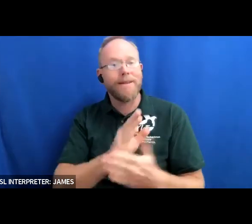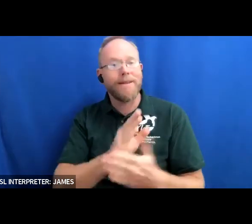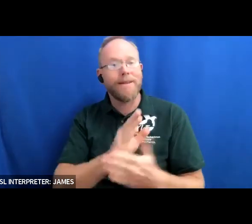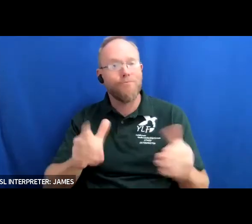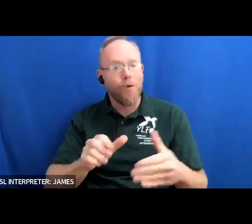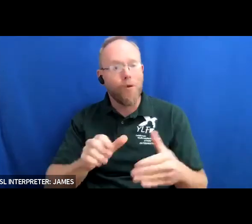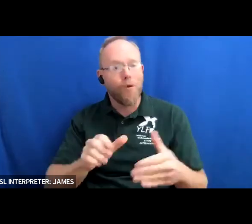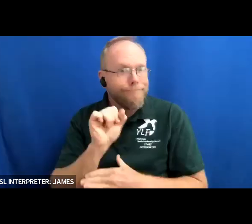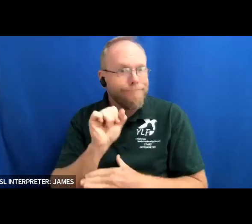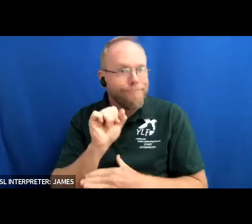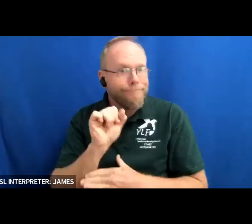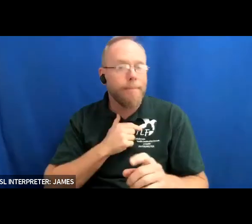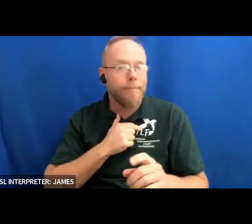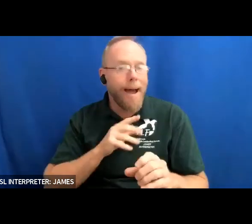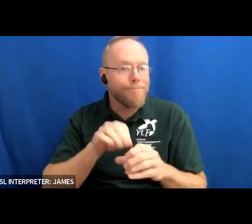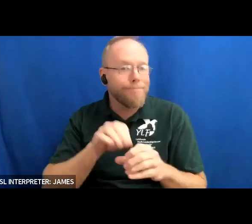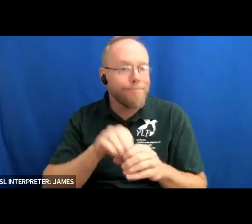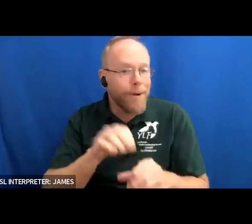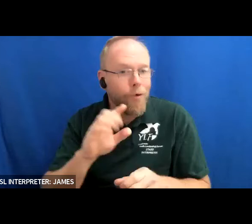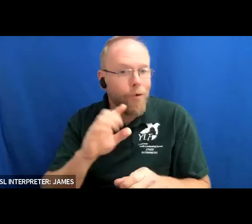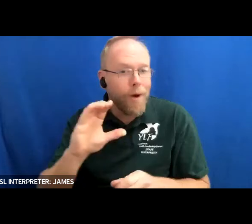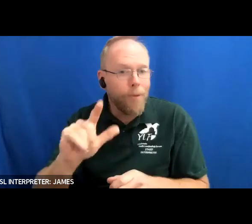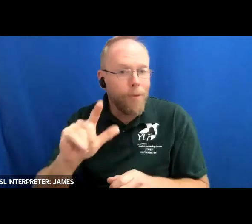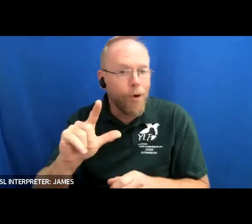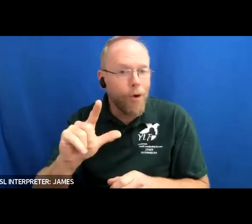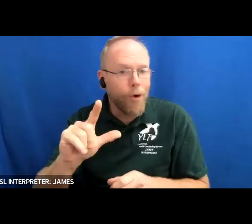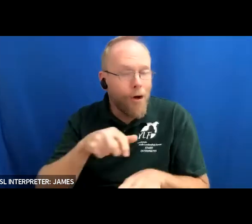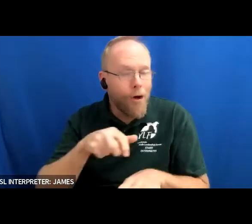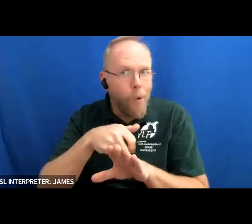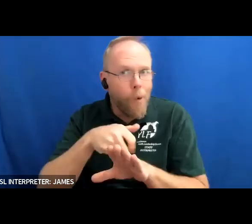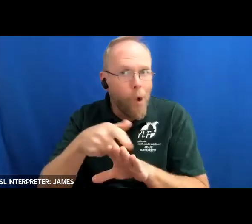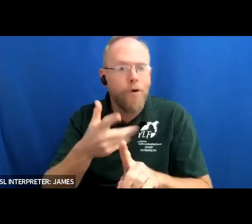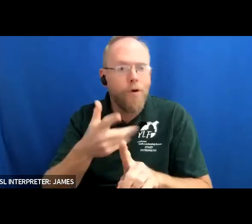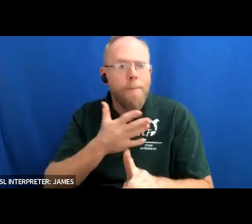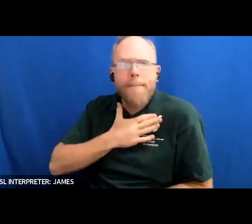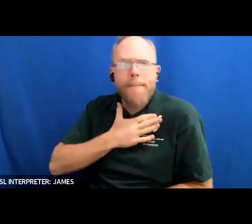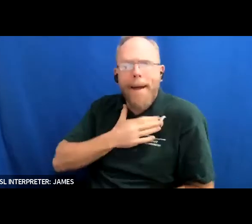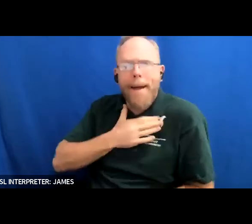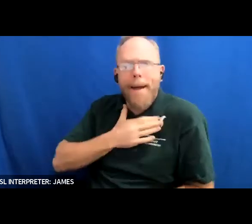capitol crawl from my eight-year-old point of view i worked together with the netbay peninsula the